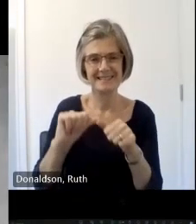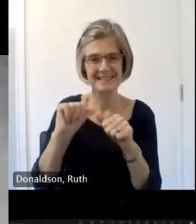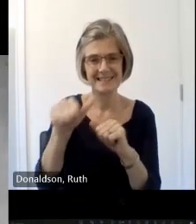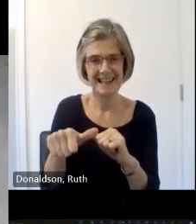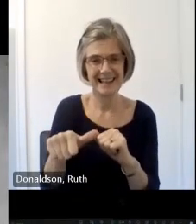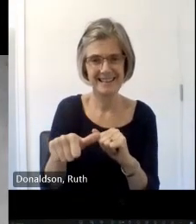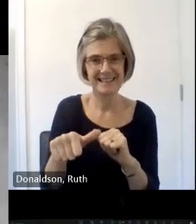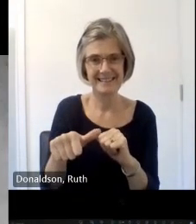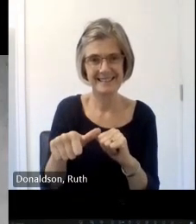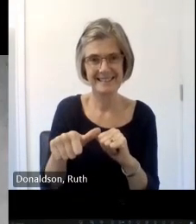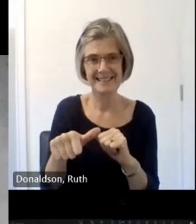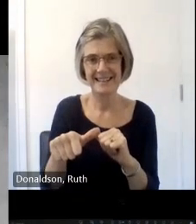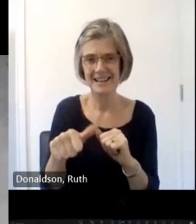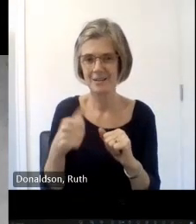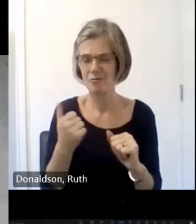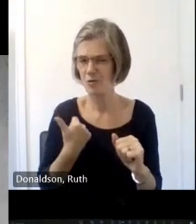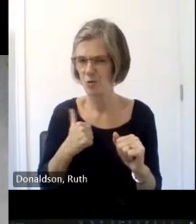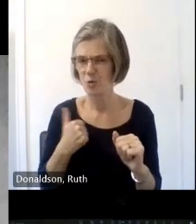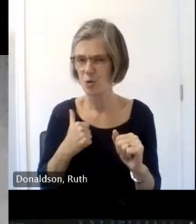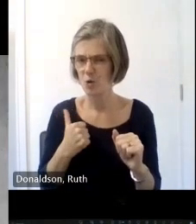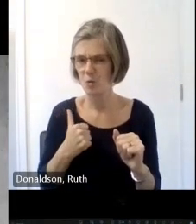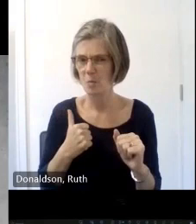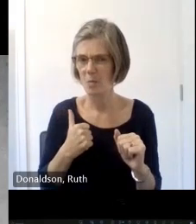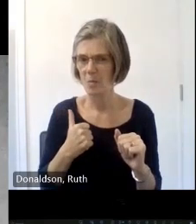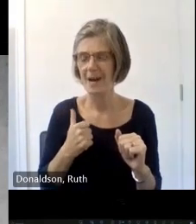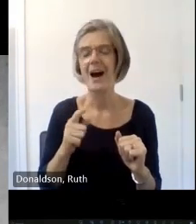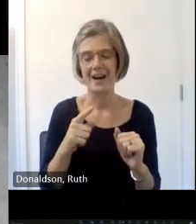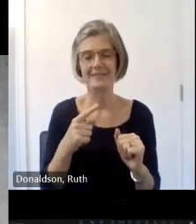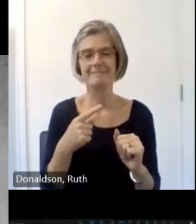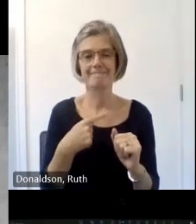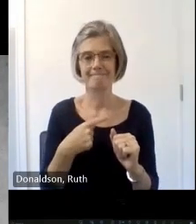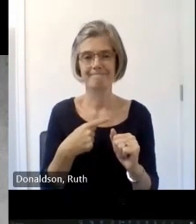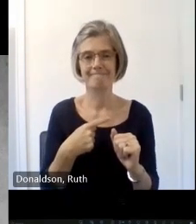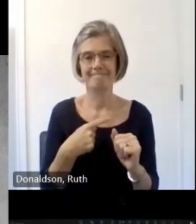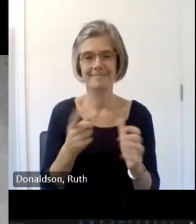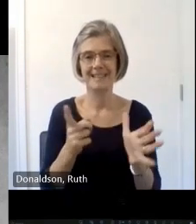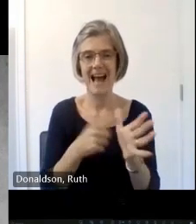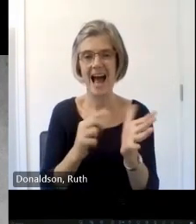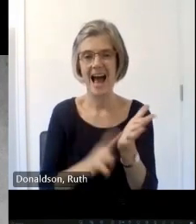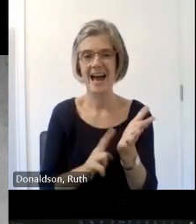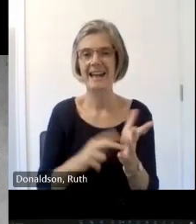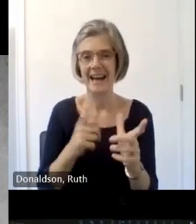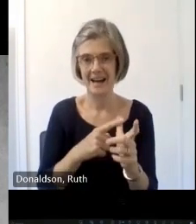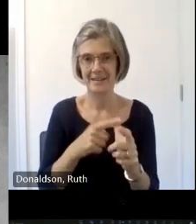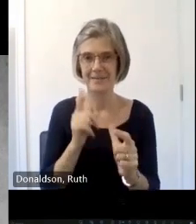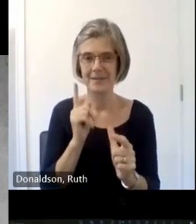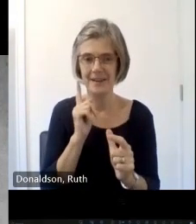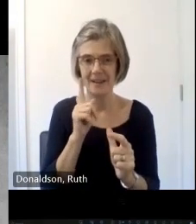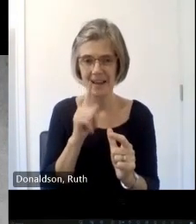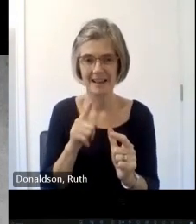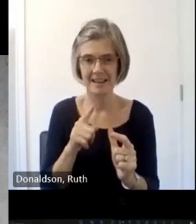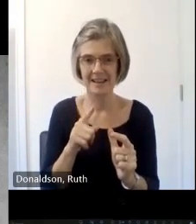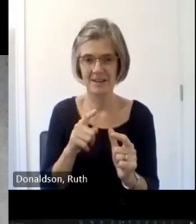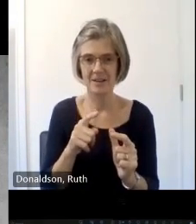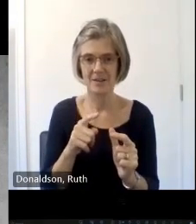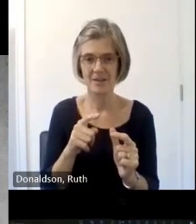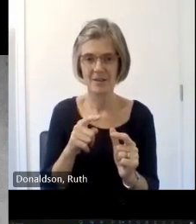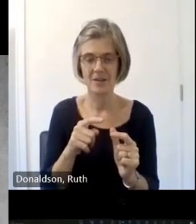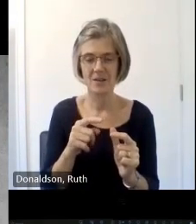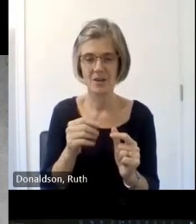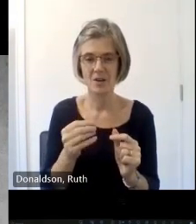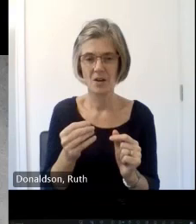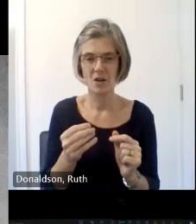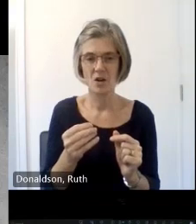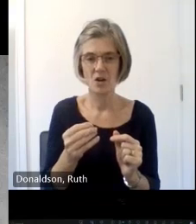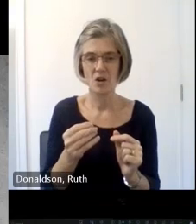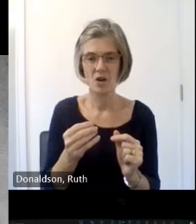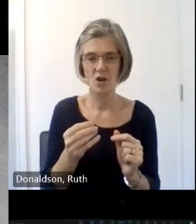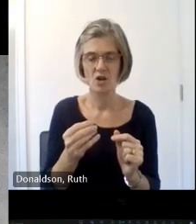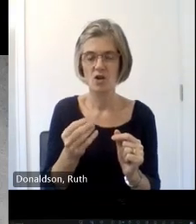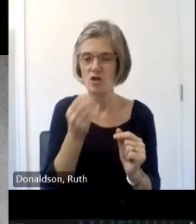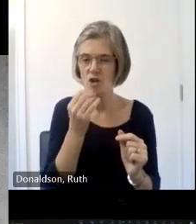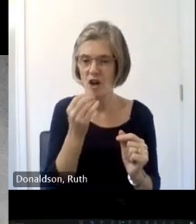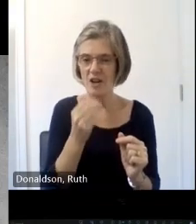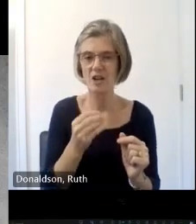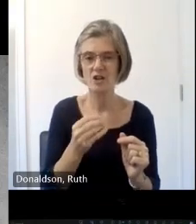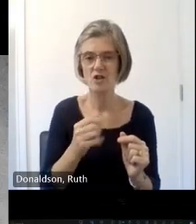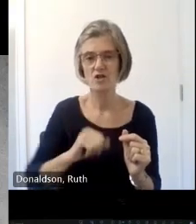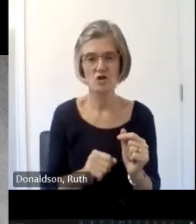granted ah right good um Anna korov from narish Scotland the floor is yours thank you and um you